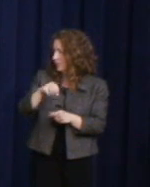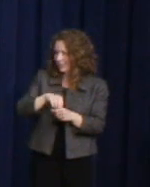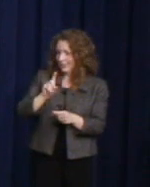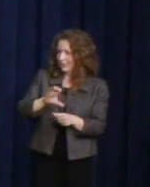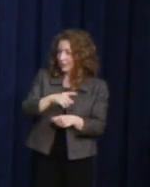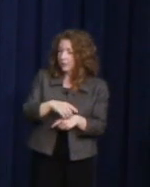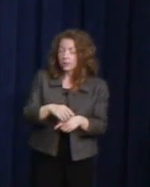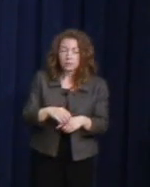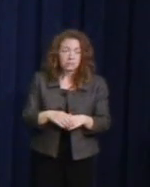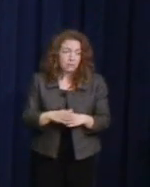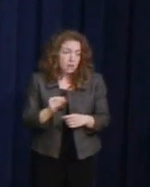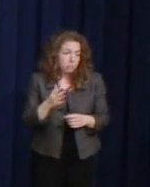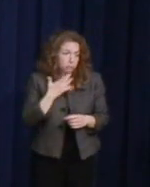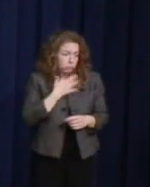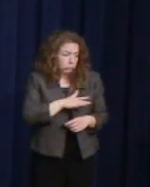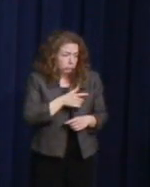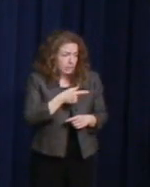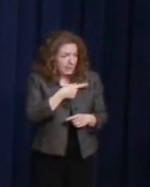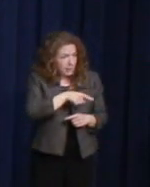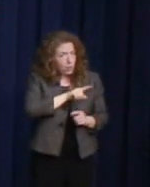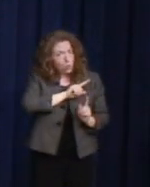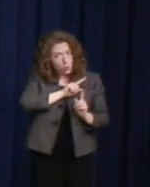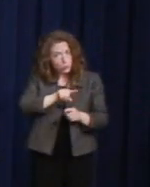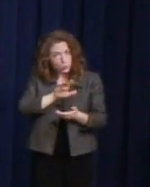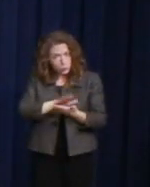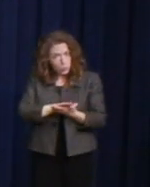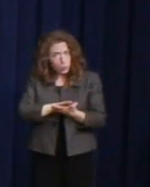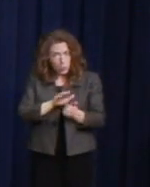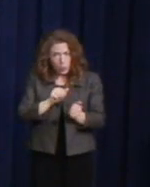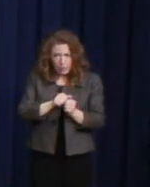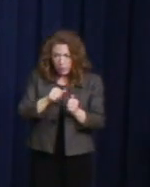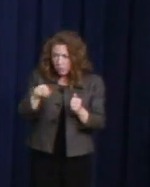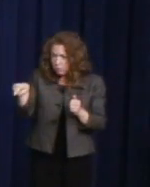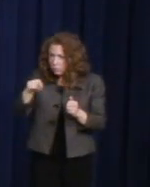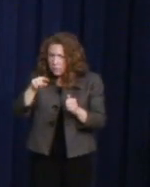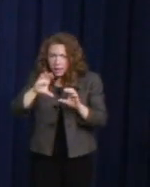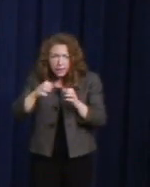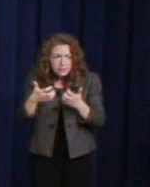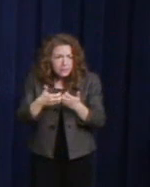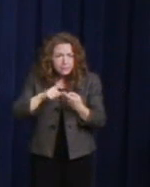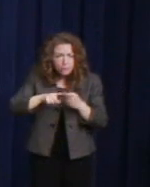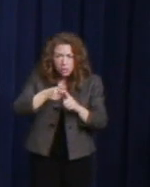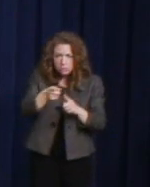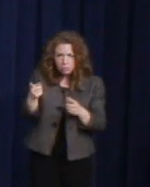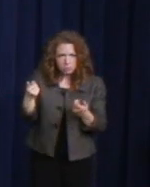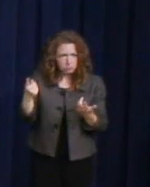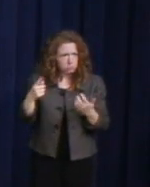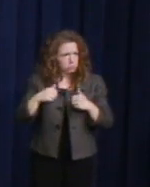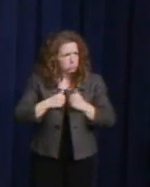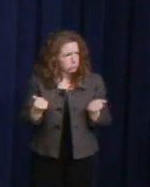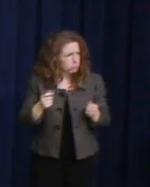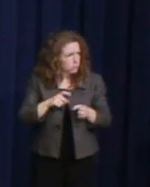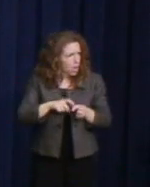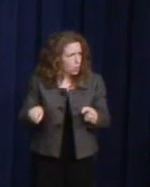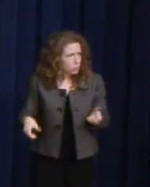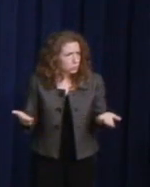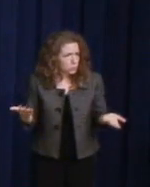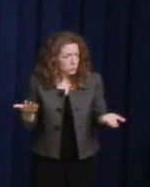of being and working and going to school with openly gay classmates and friends. These young people enriched the lives